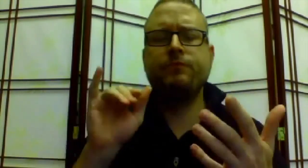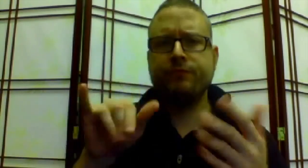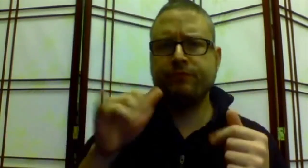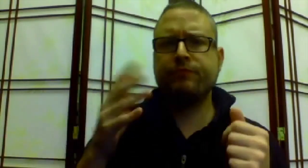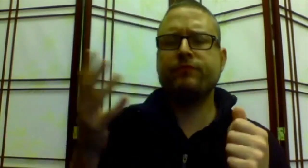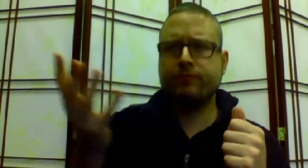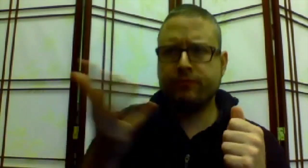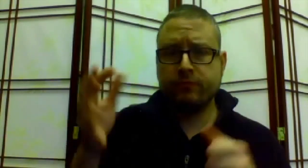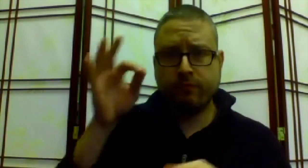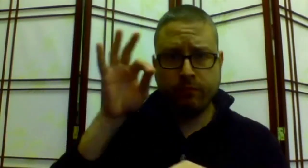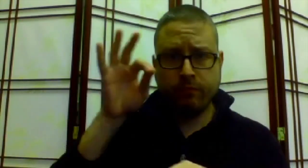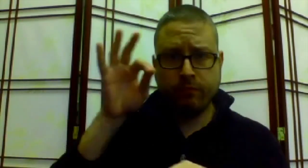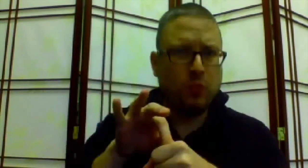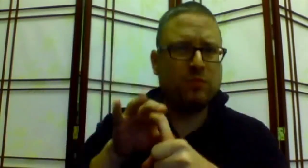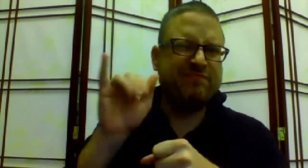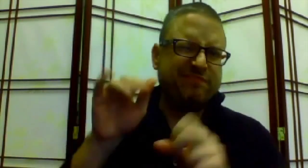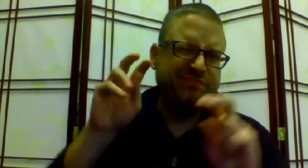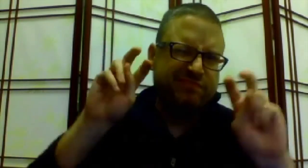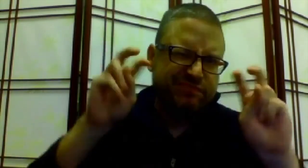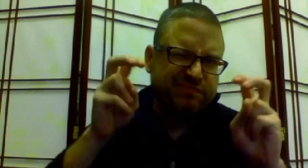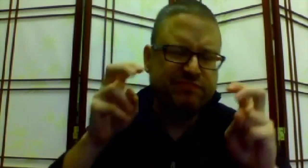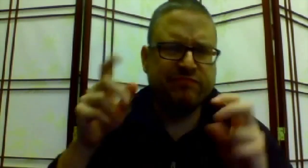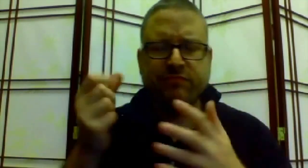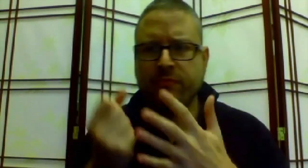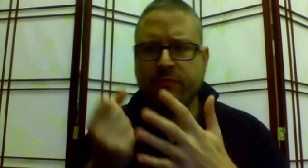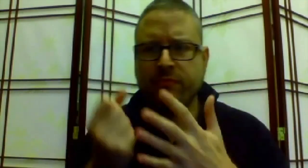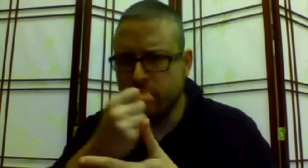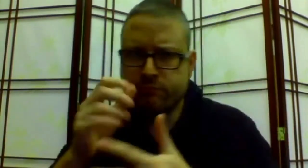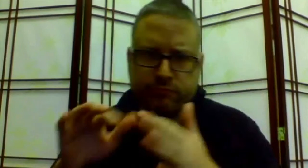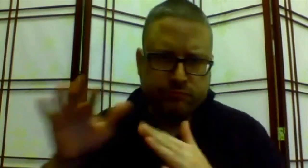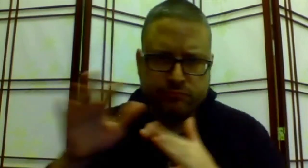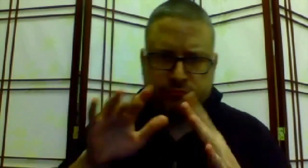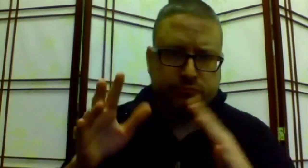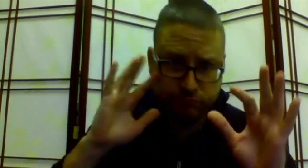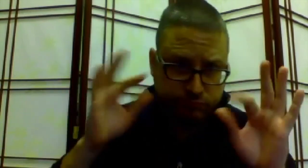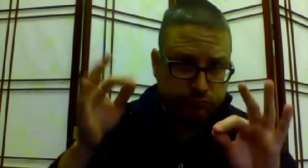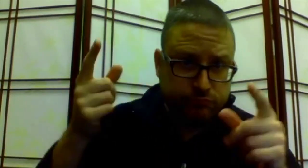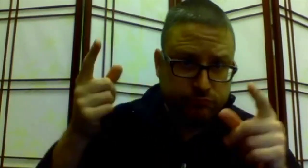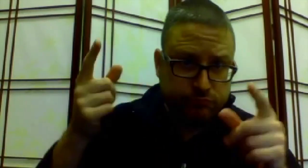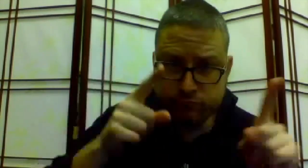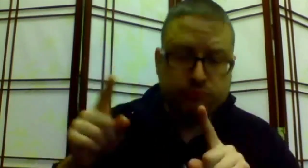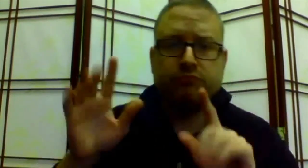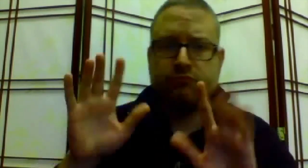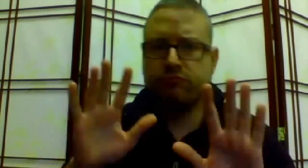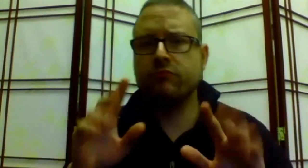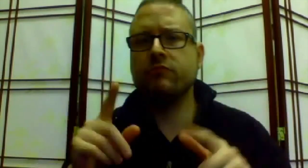The five of them will cast a vote for what gets highest priority.